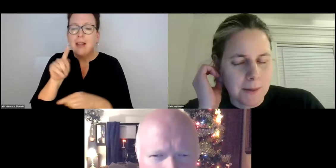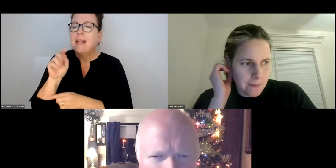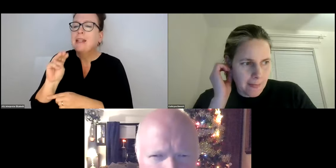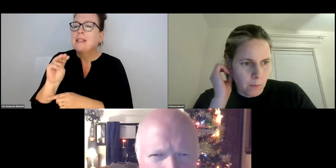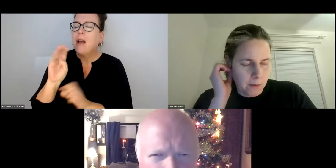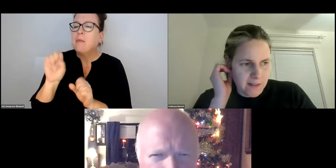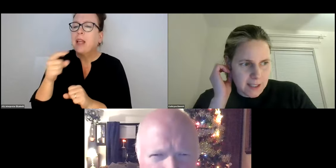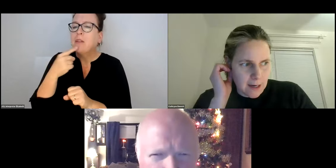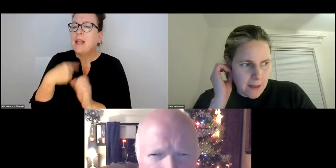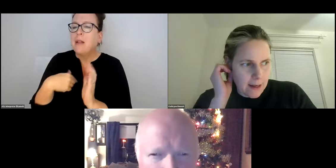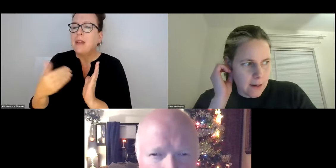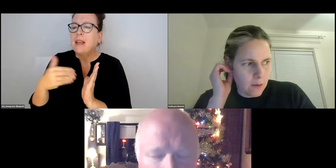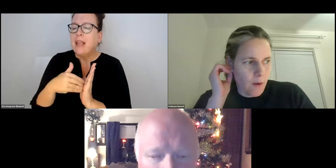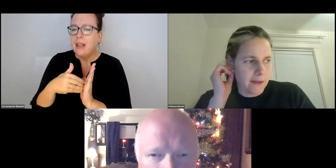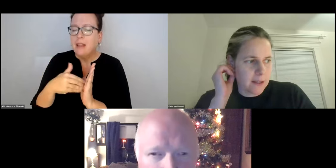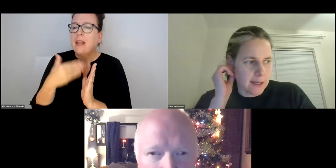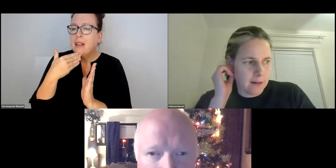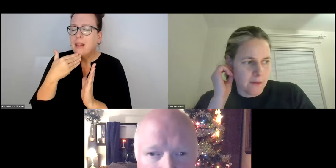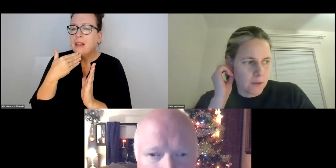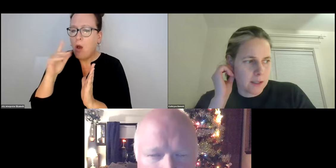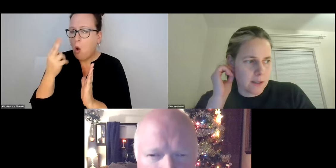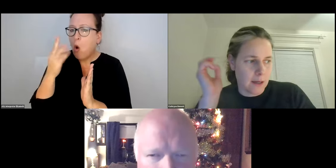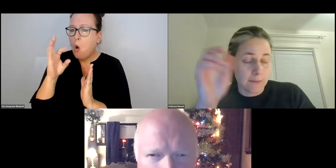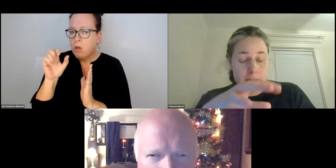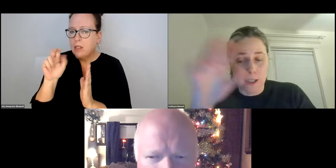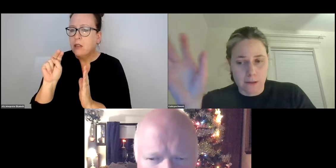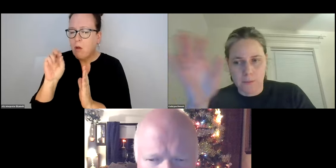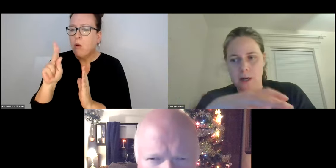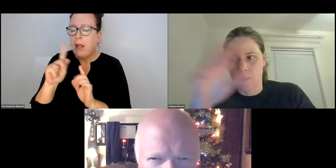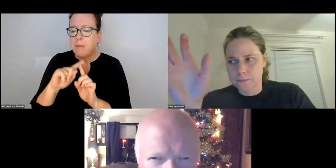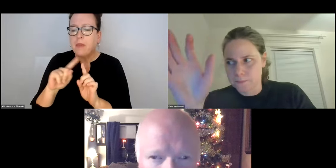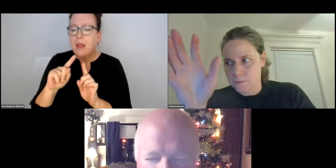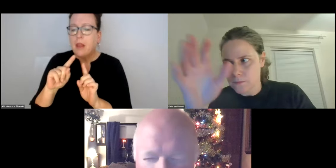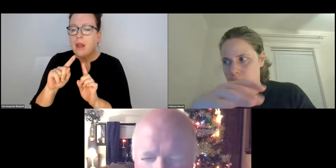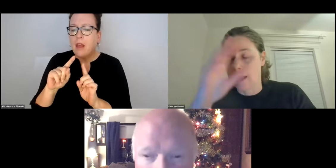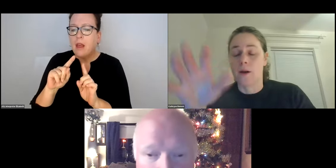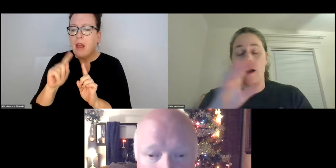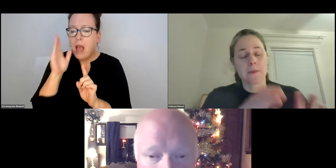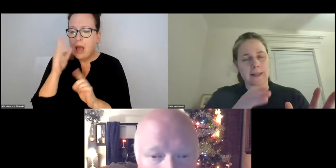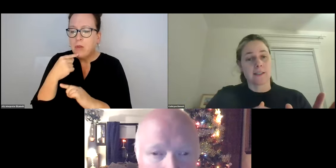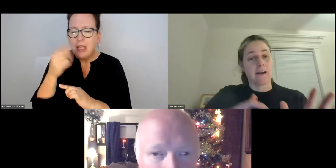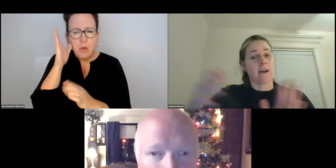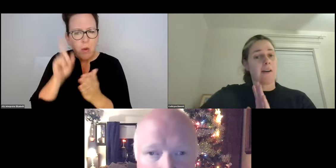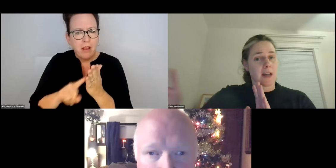KAT, YOU UNMUTED YOURSELF. TOM, I WILL ASK YOU TO REPEAT THE BUS STOP AND WE'LL INVESTIGATE THAT.